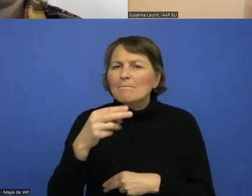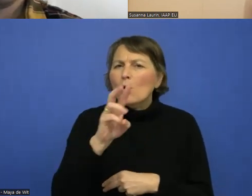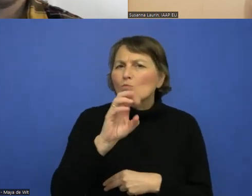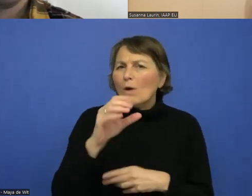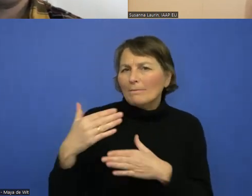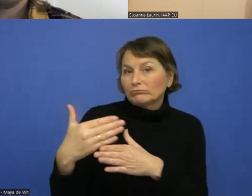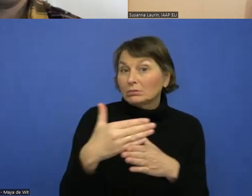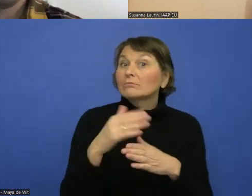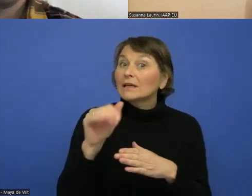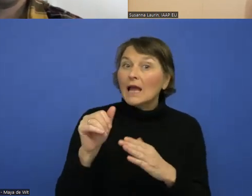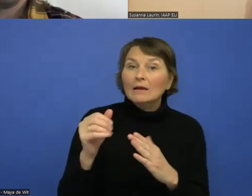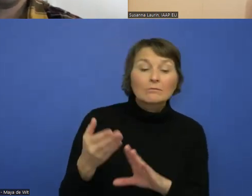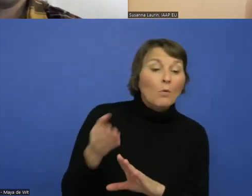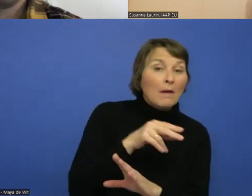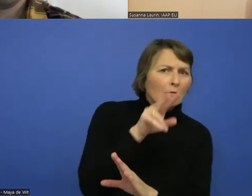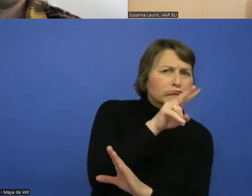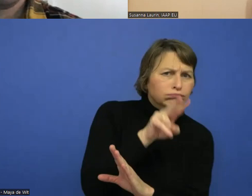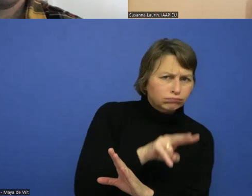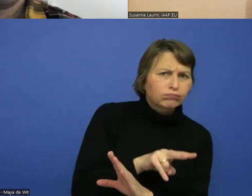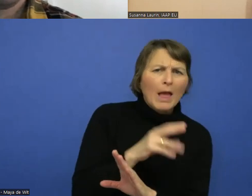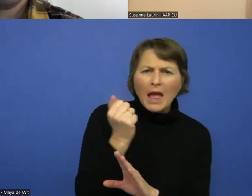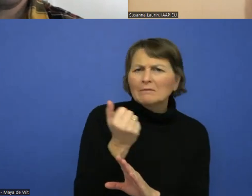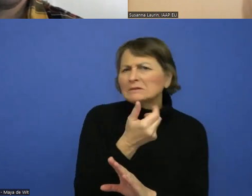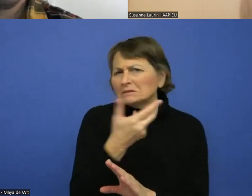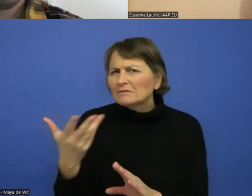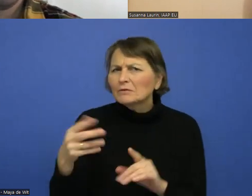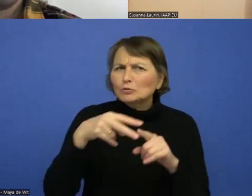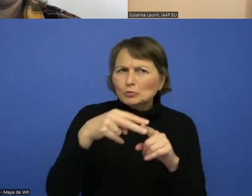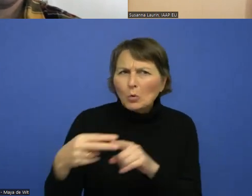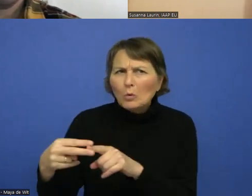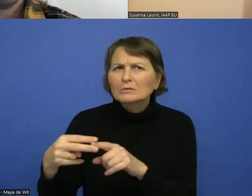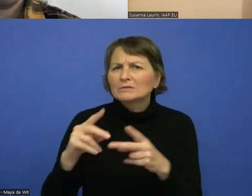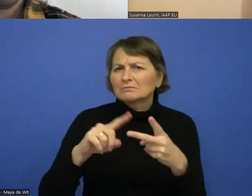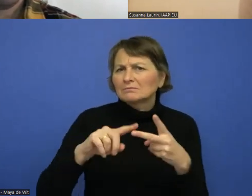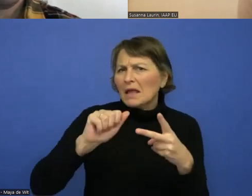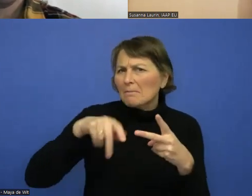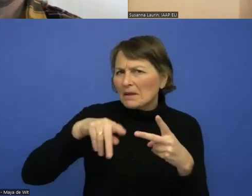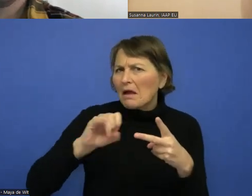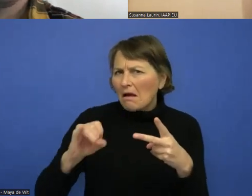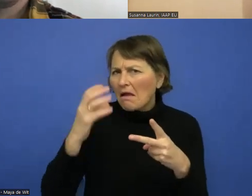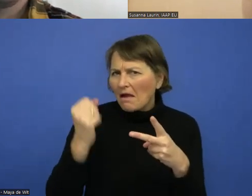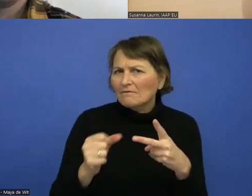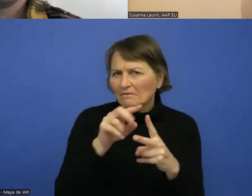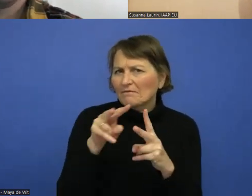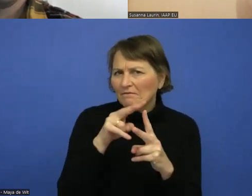And there are some tools and APIs that you can use. So I think there are several of those that have been finished already.